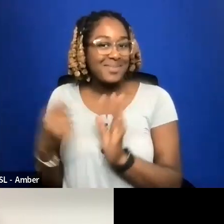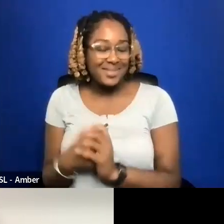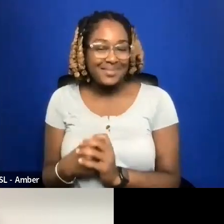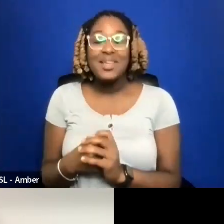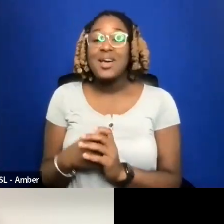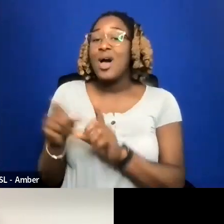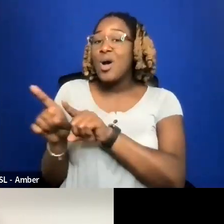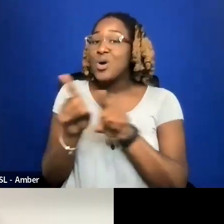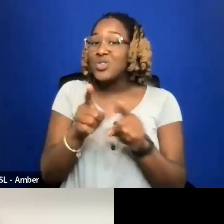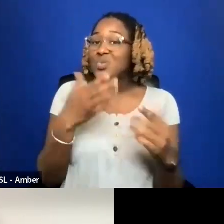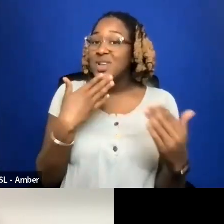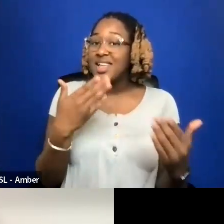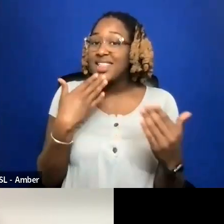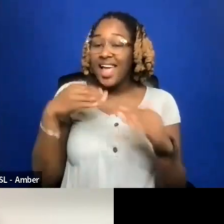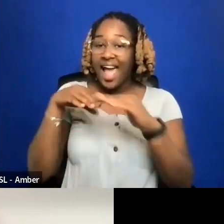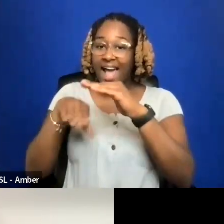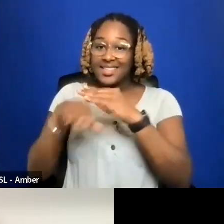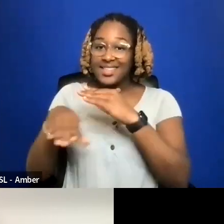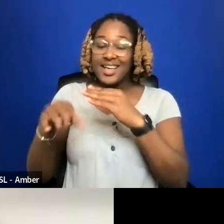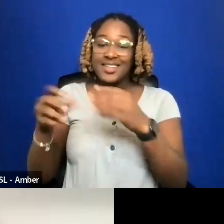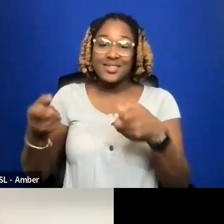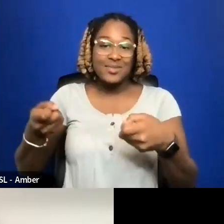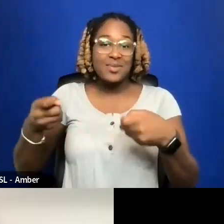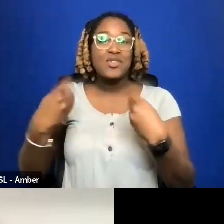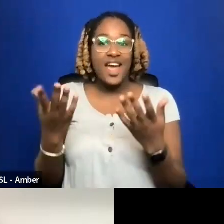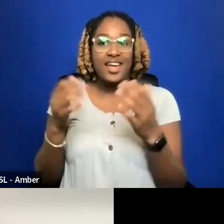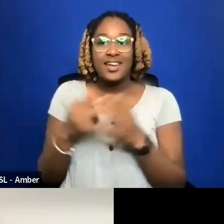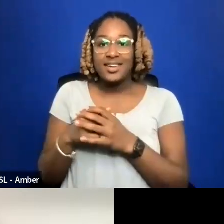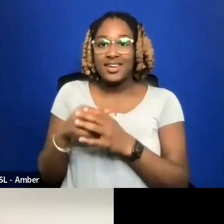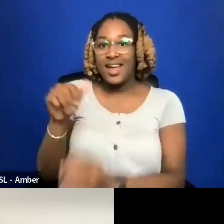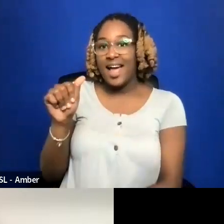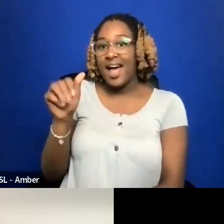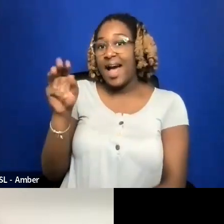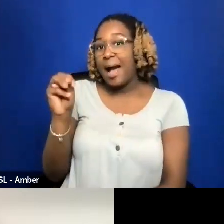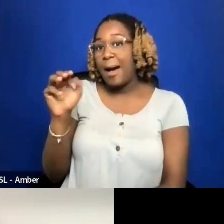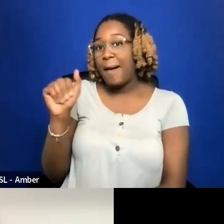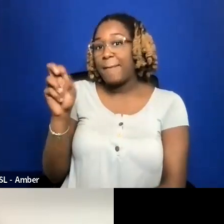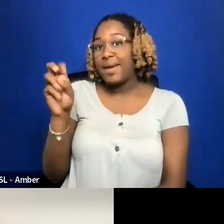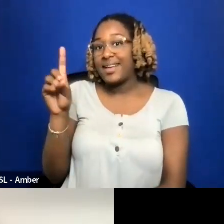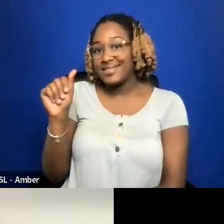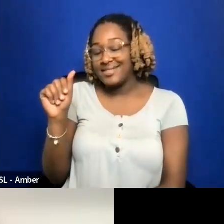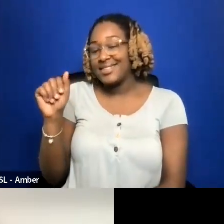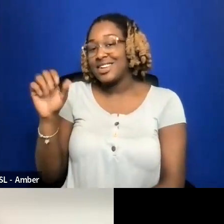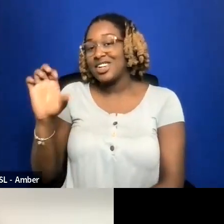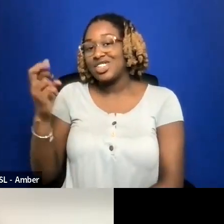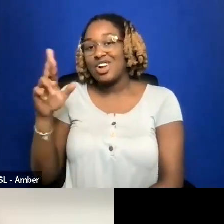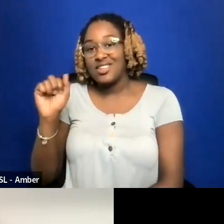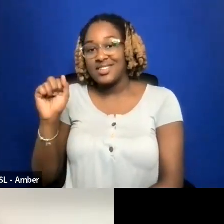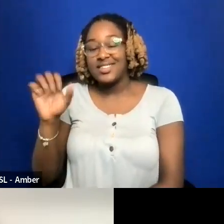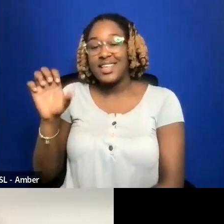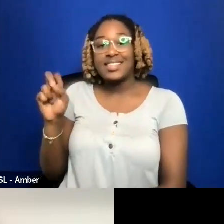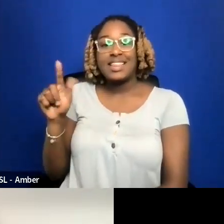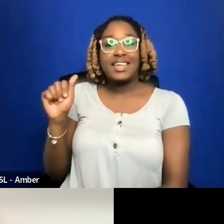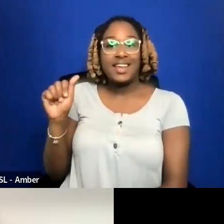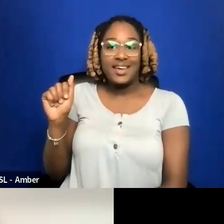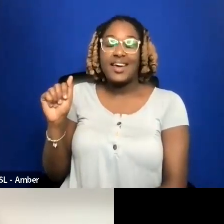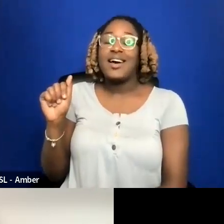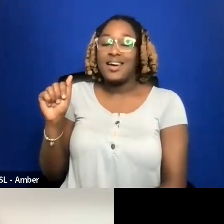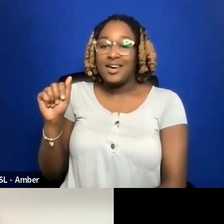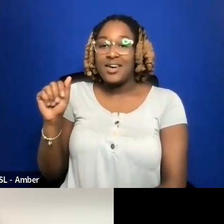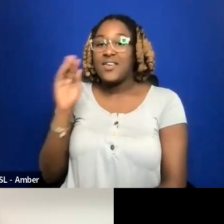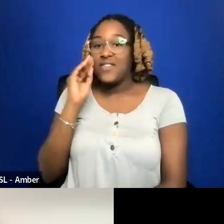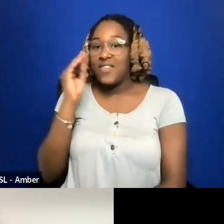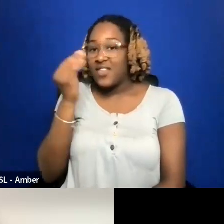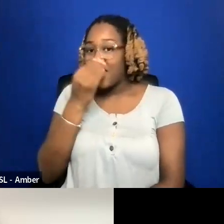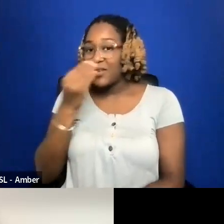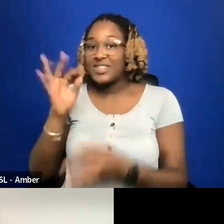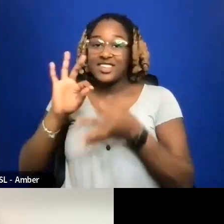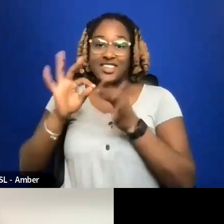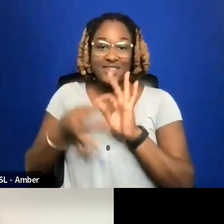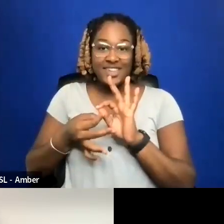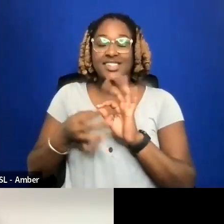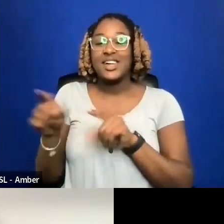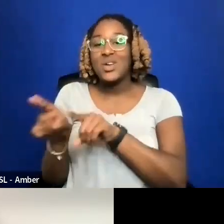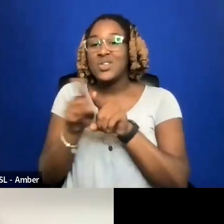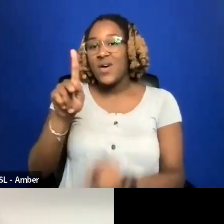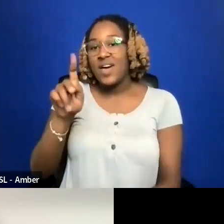I WANT TO THANK OUR ACCESS PROVIDERS AMANDA AND SELENA DOING ASL INTERPRETATION AND KELLI DOING LIVE